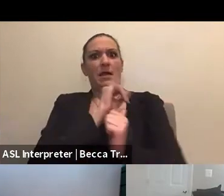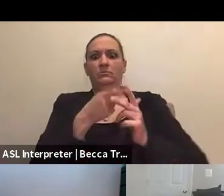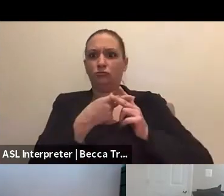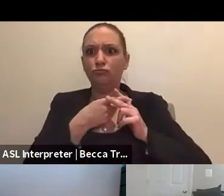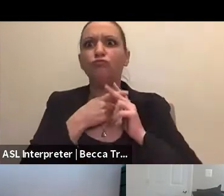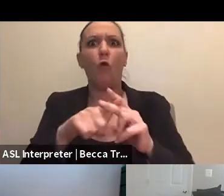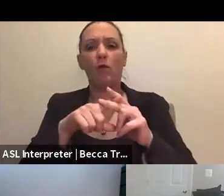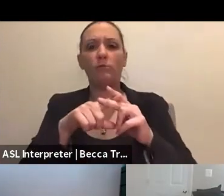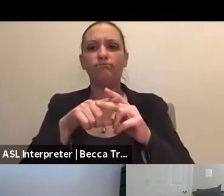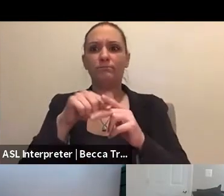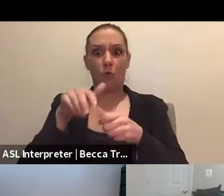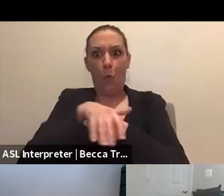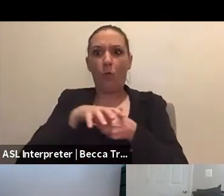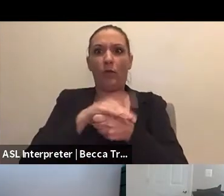at the local level when there is a disaster?